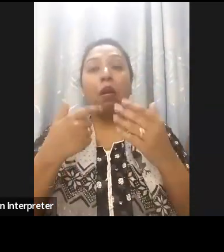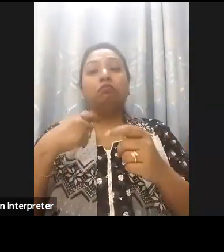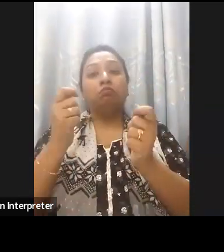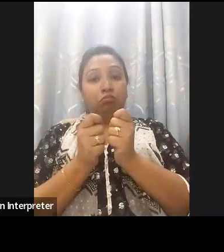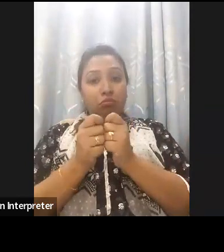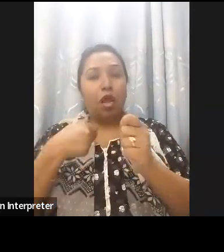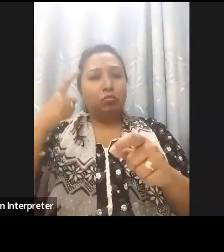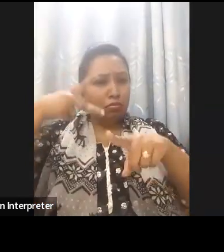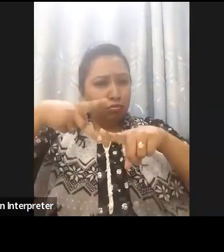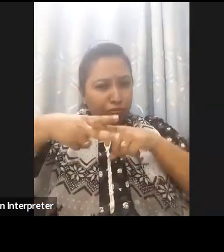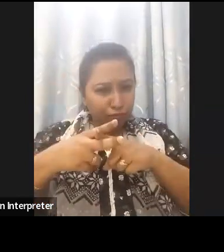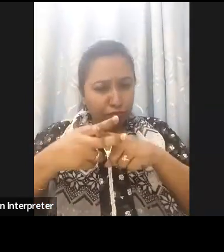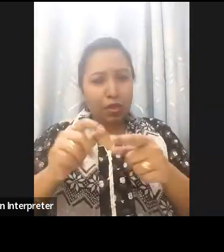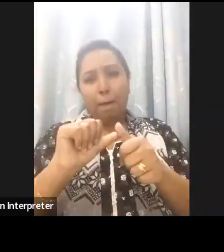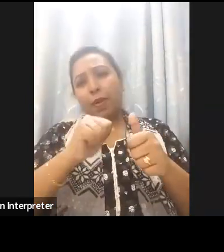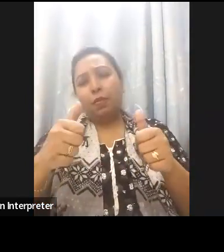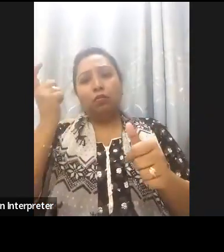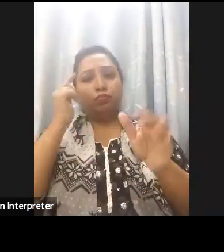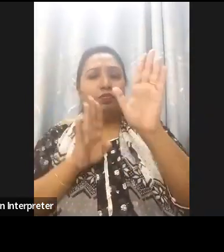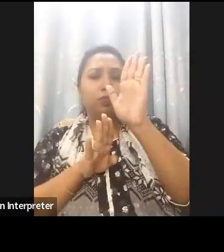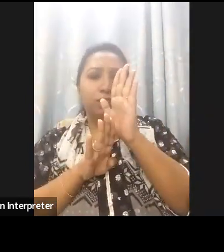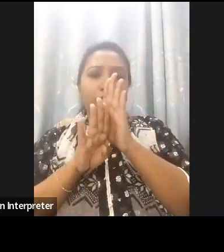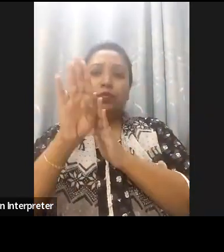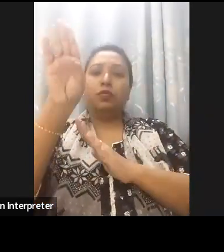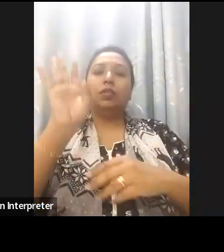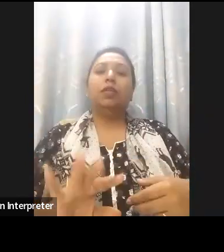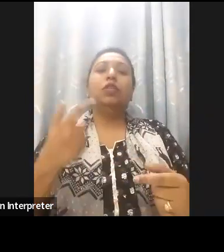For Citizens with disabilities can access vital information and services effortlessly.